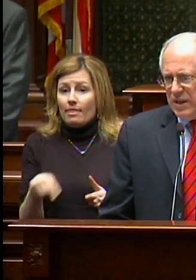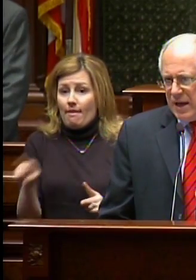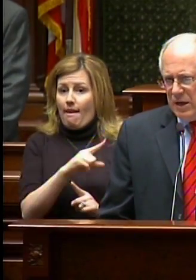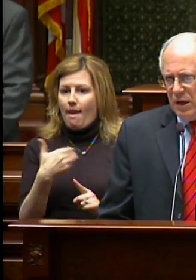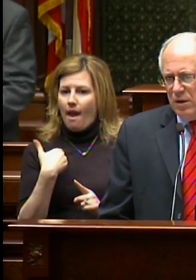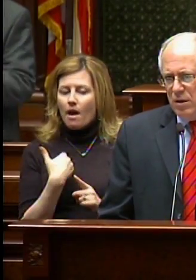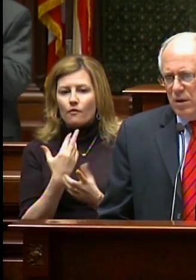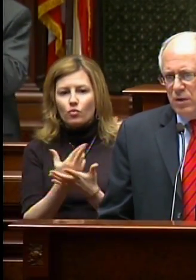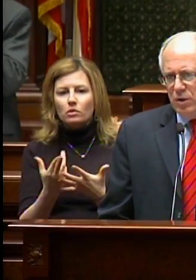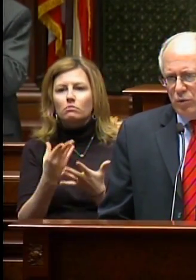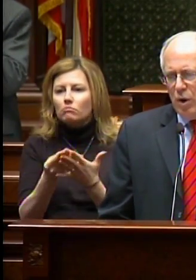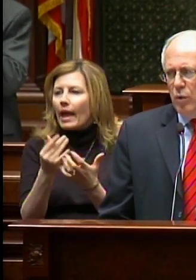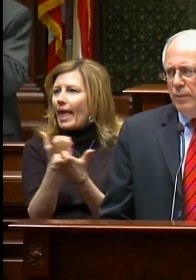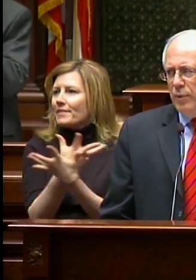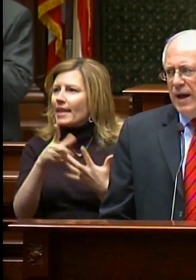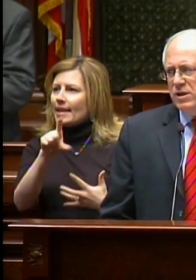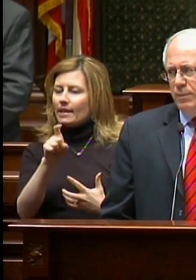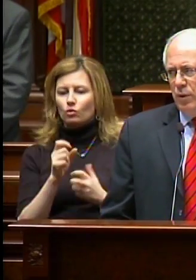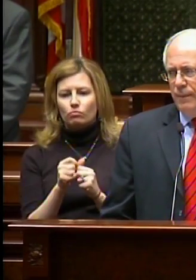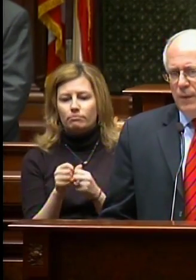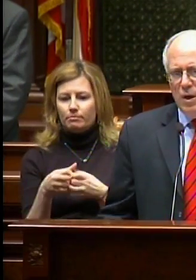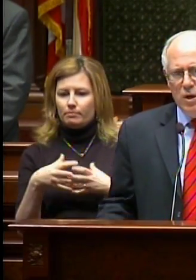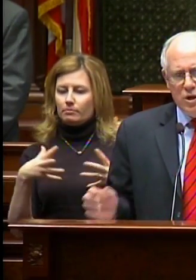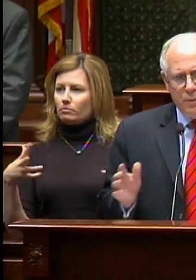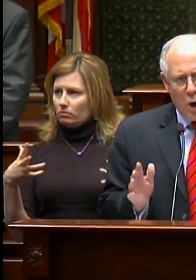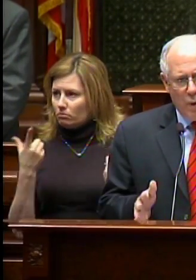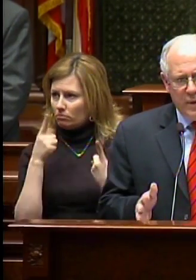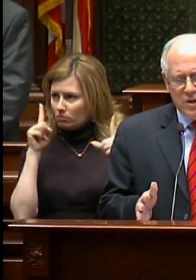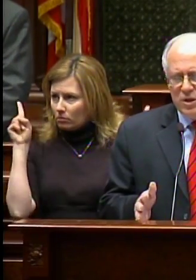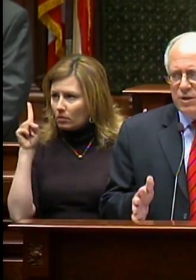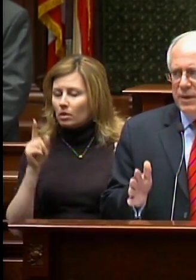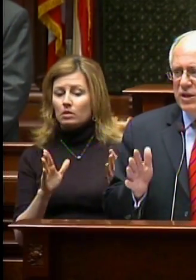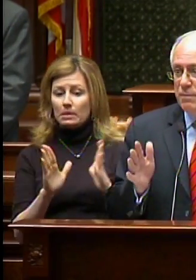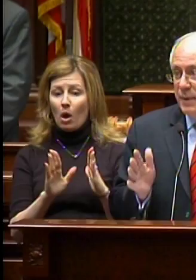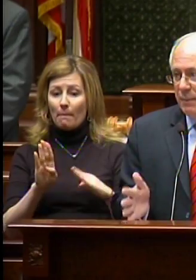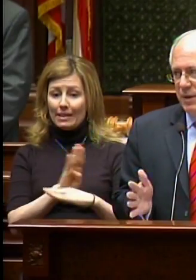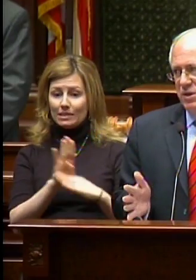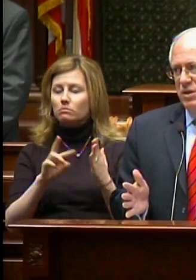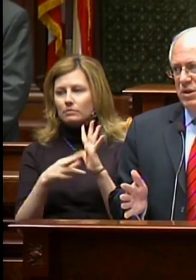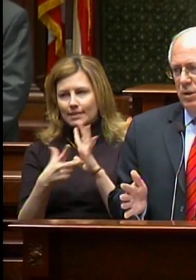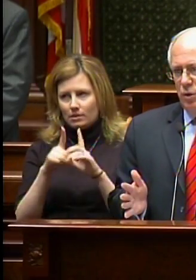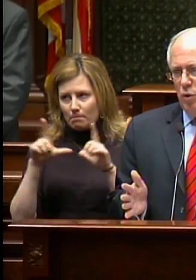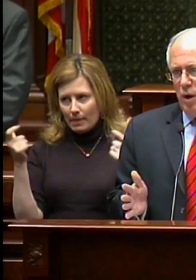they need to grow and prosper. Small business means big business in Illinois.